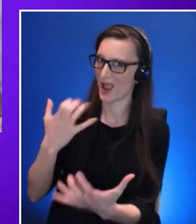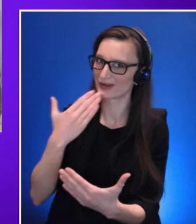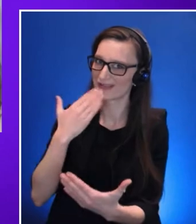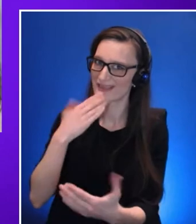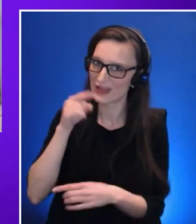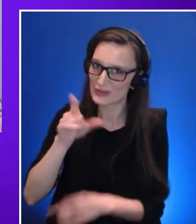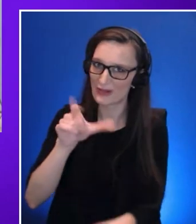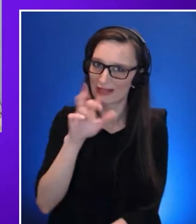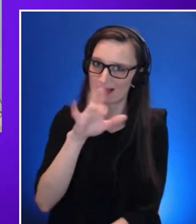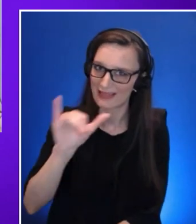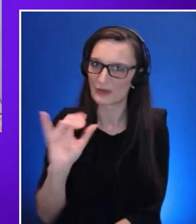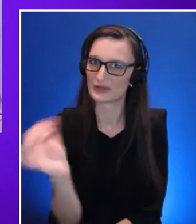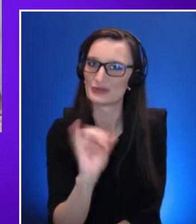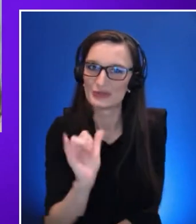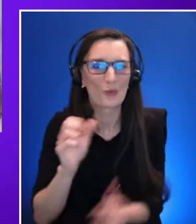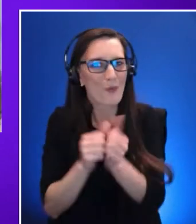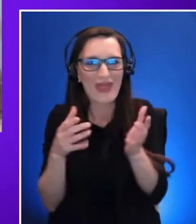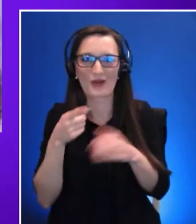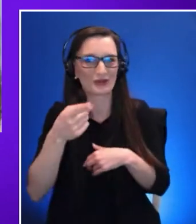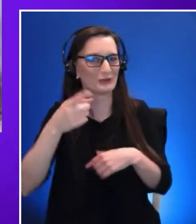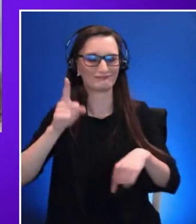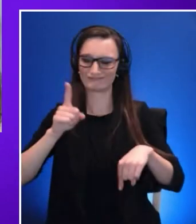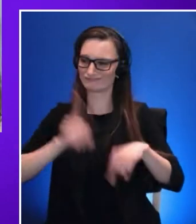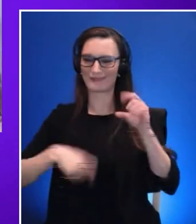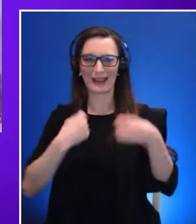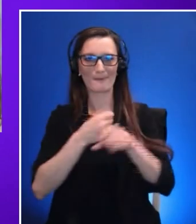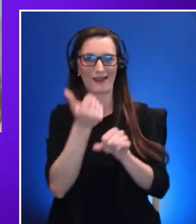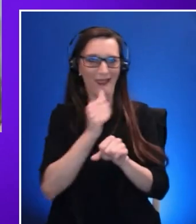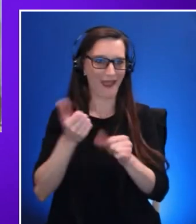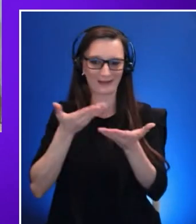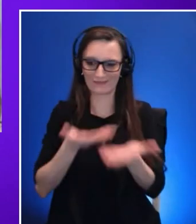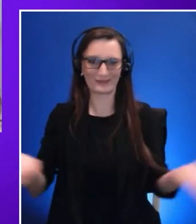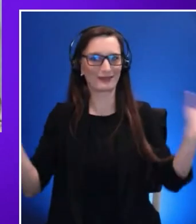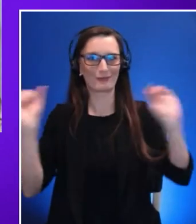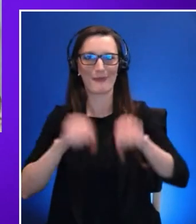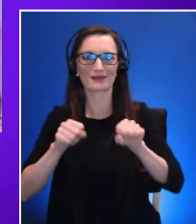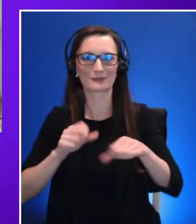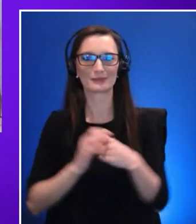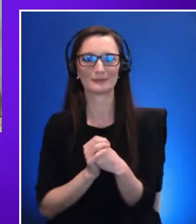this would have been possible and this is not goodbye I look forward to having you